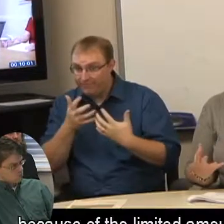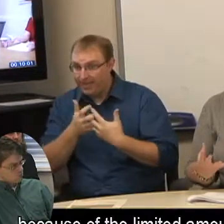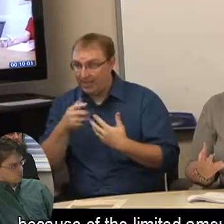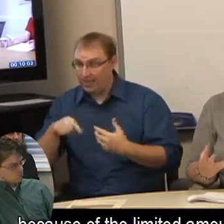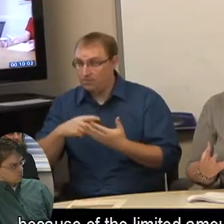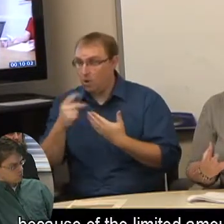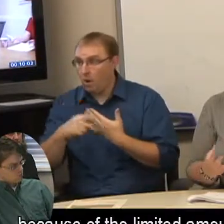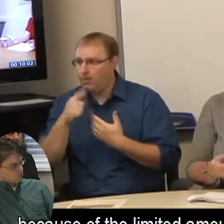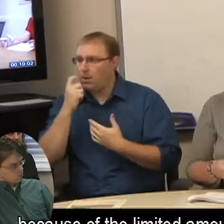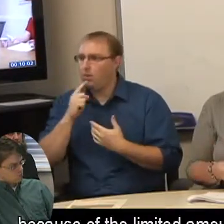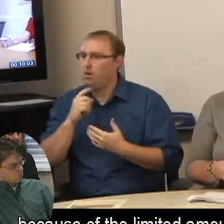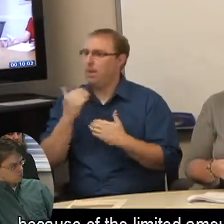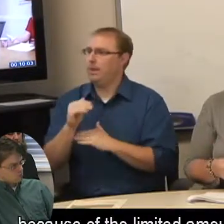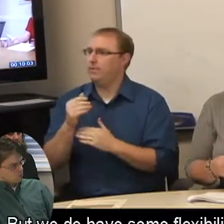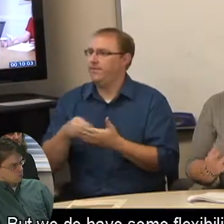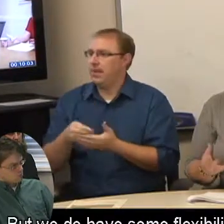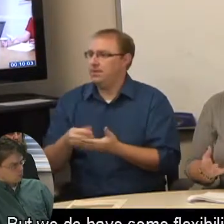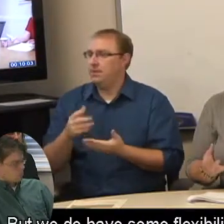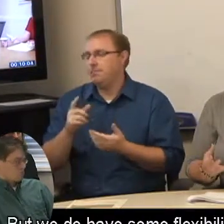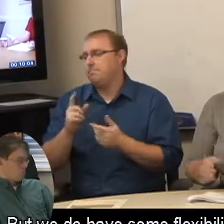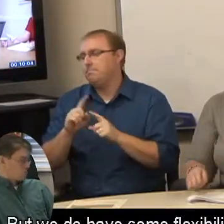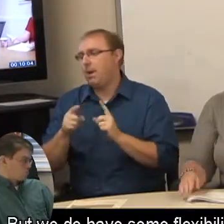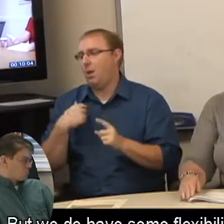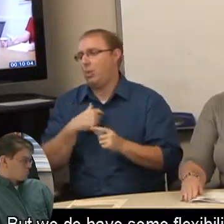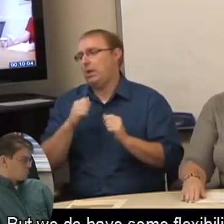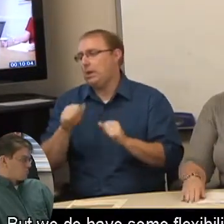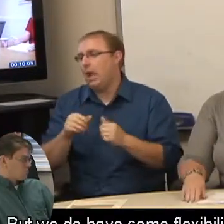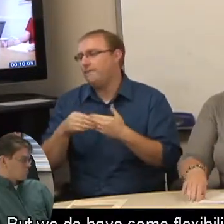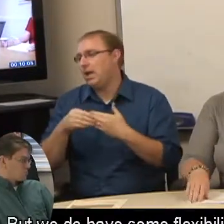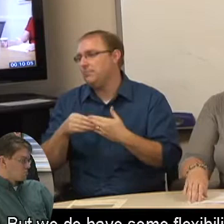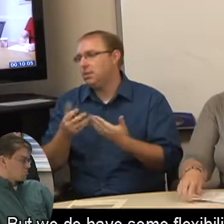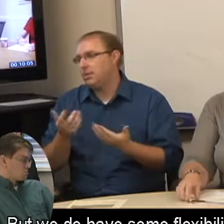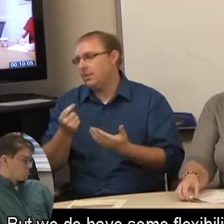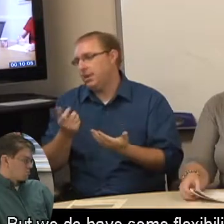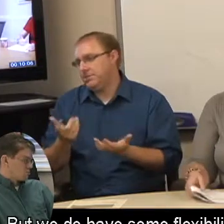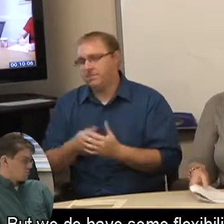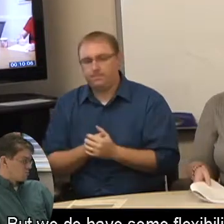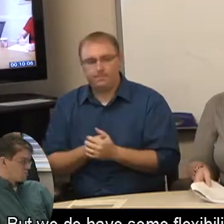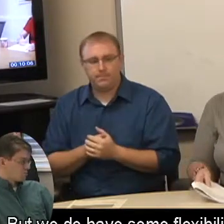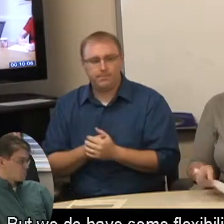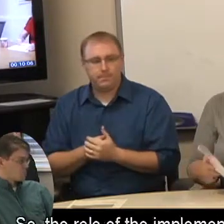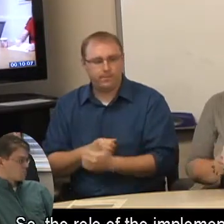because of the limited amount of funds. But we do have some flexibility within that.